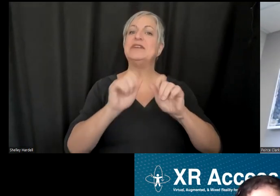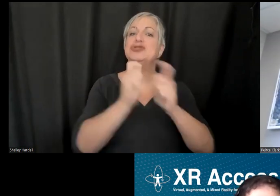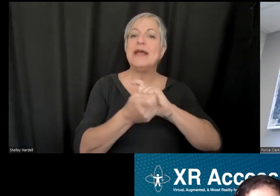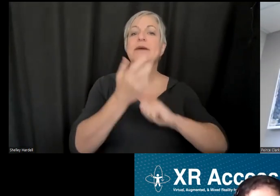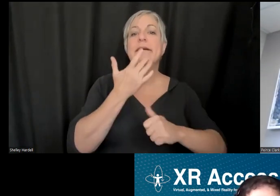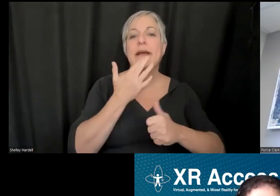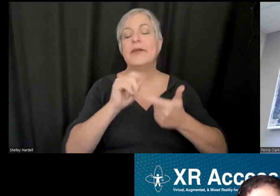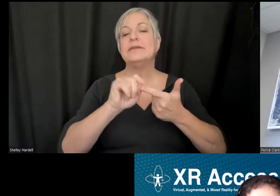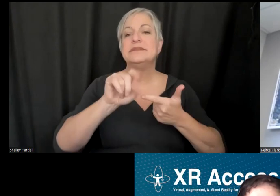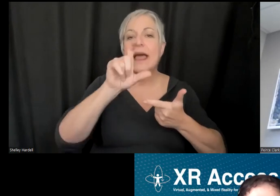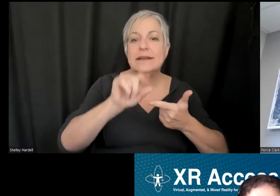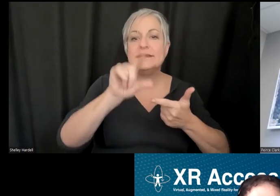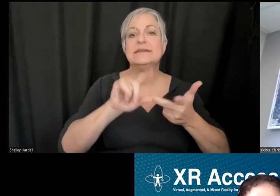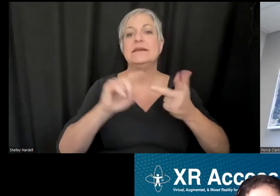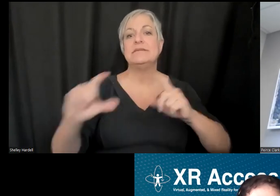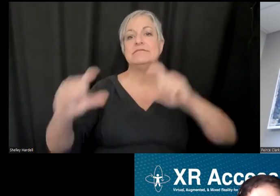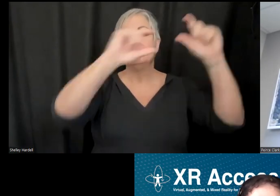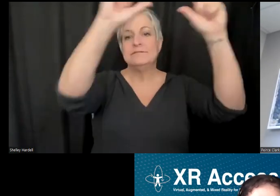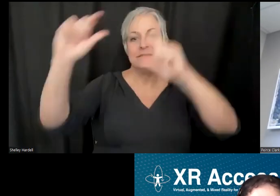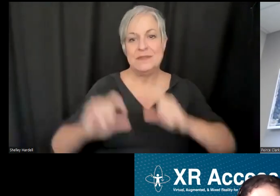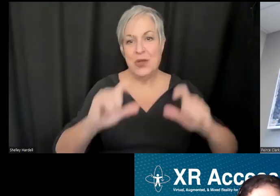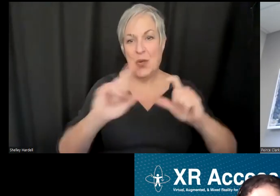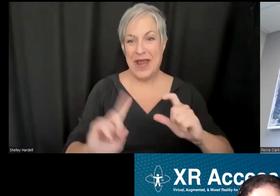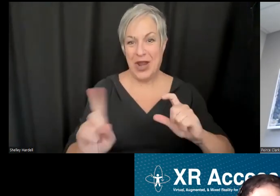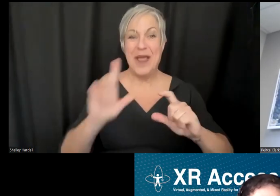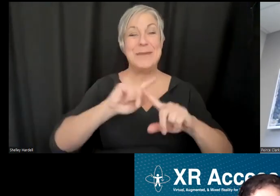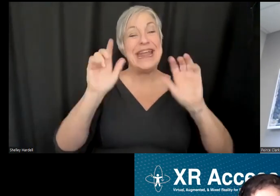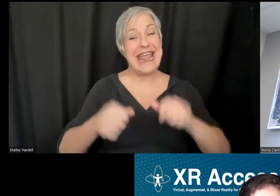context of what's going on in the environment. If you increase